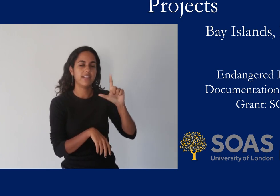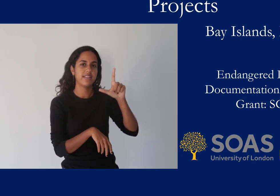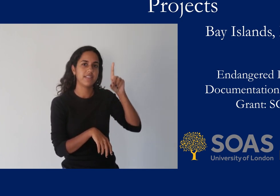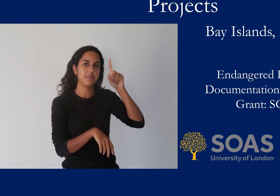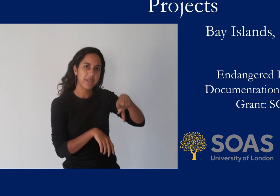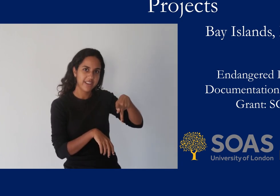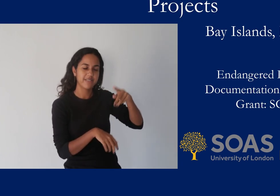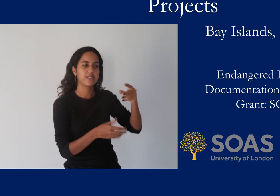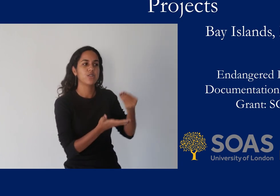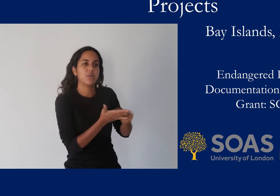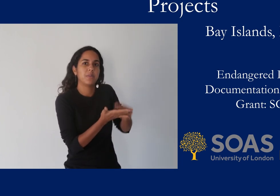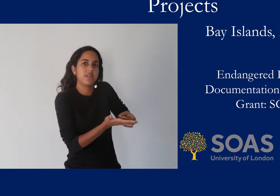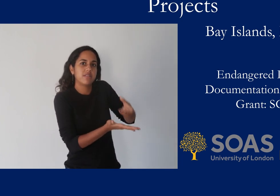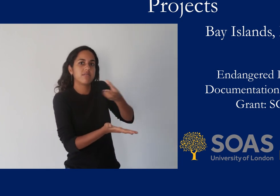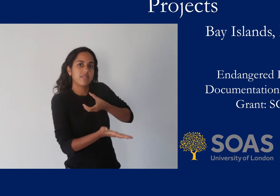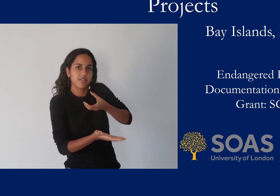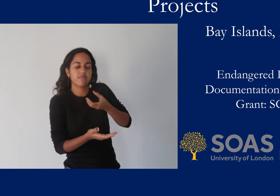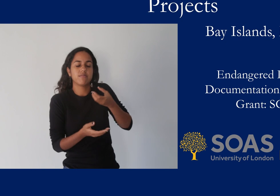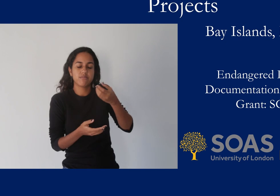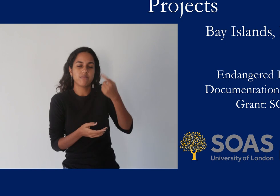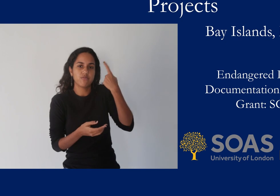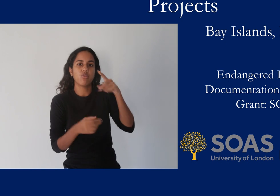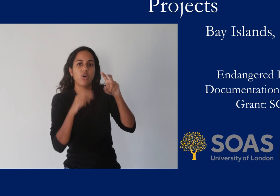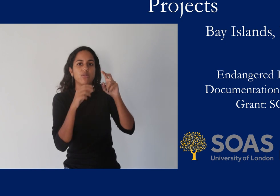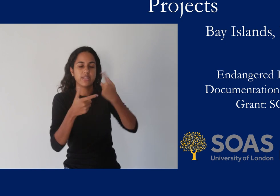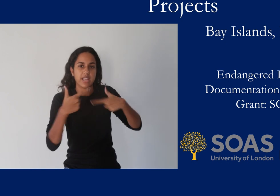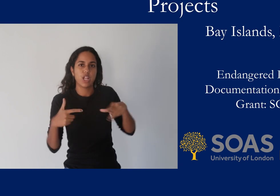gave us funding for a language documentation project in the Bay Islands.